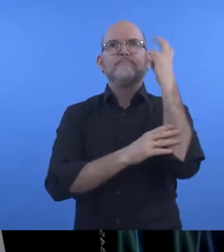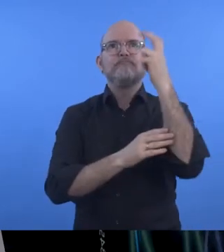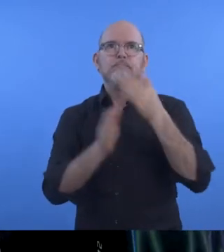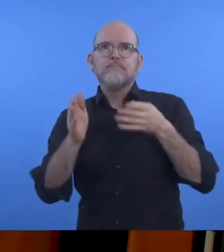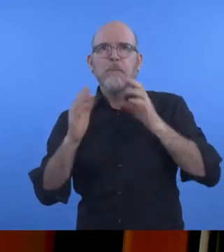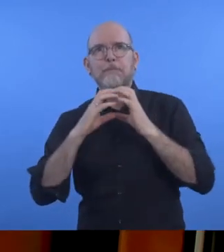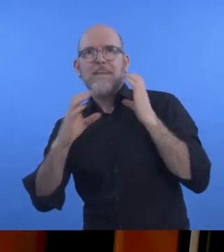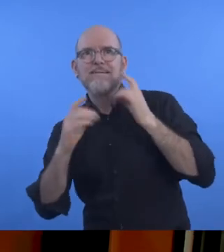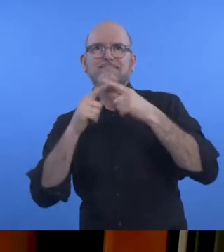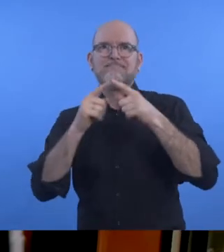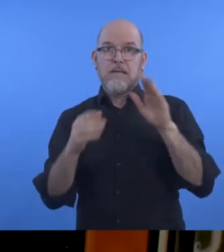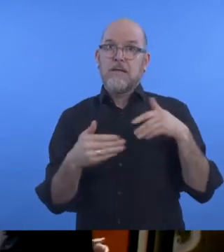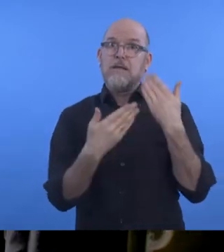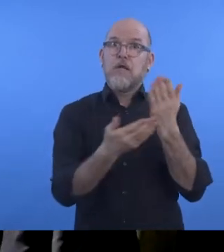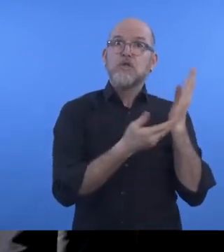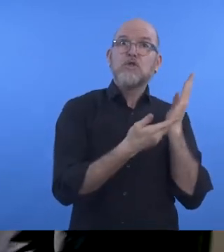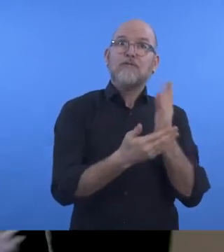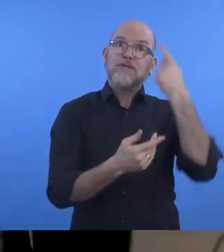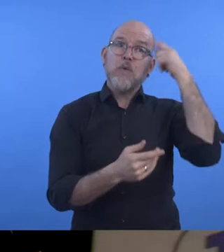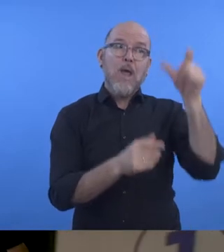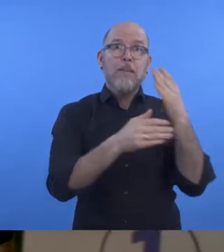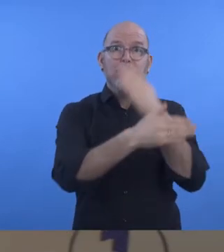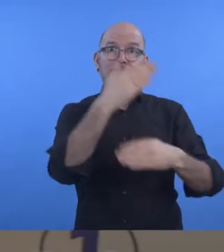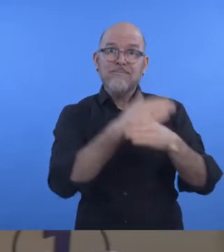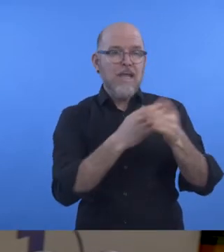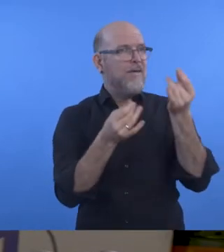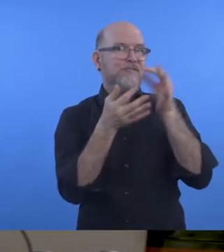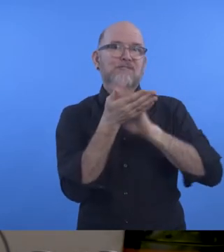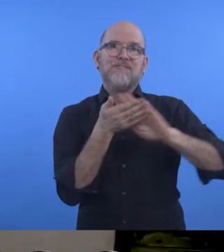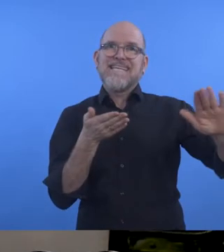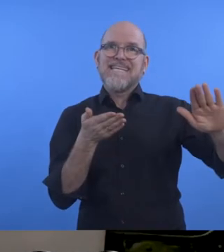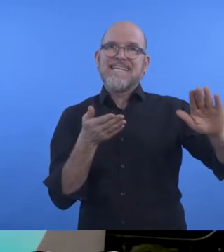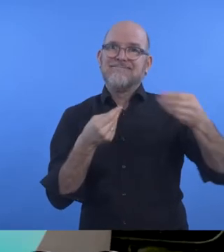who offer the service free of charge to customers with disabilities.